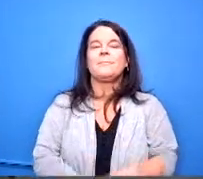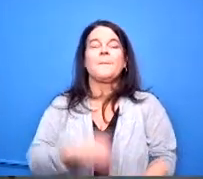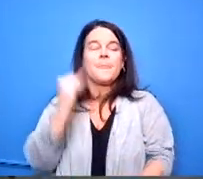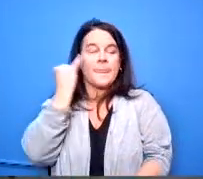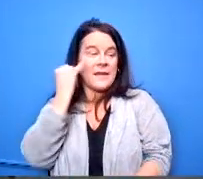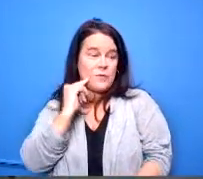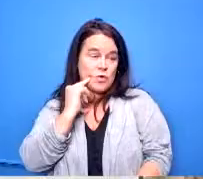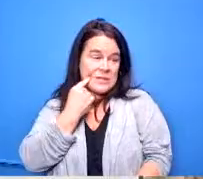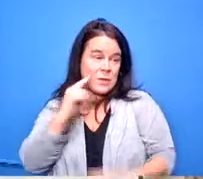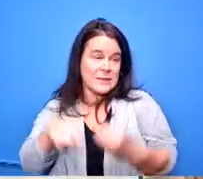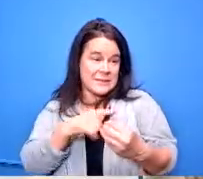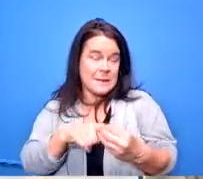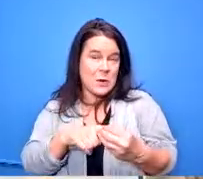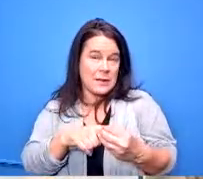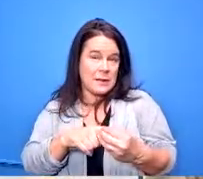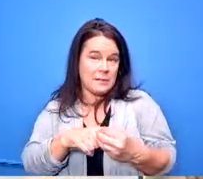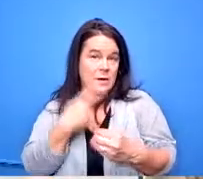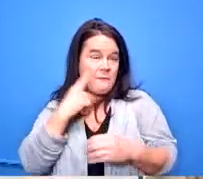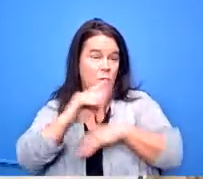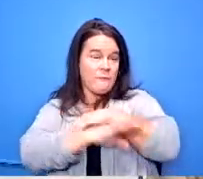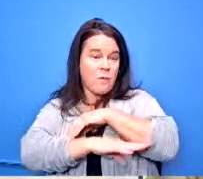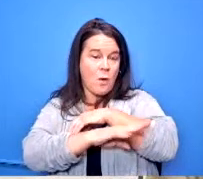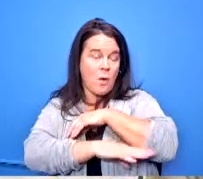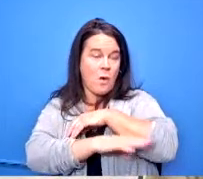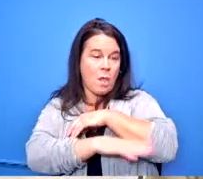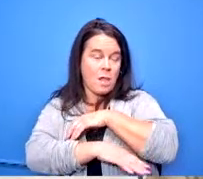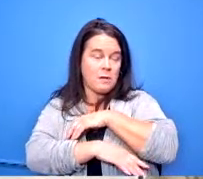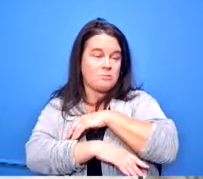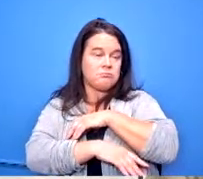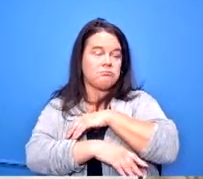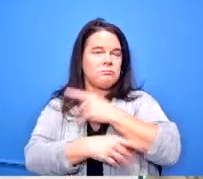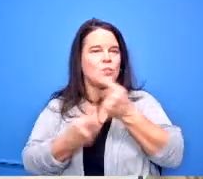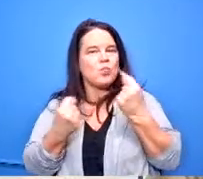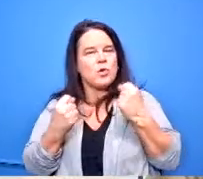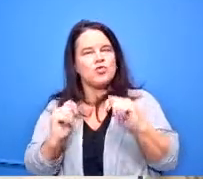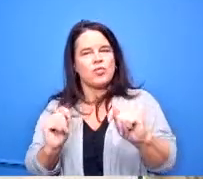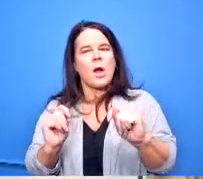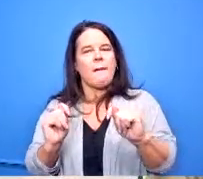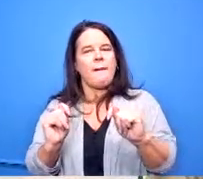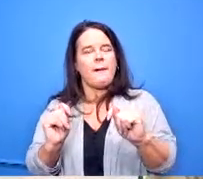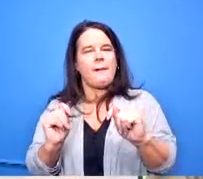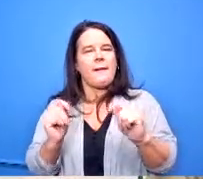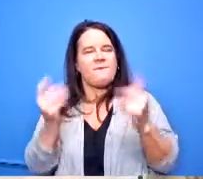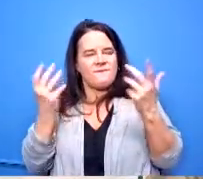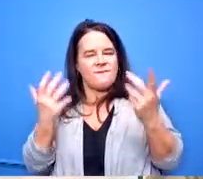class for the for the fall we try to have it we try to have it done before the teacher leaves for